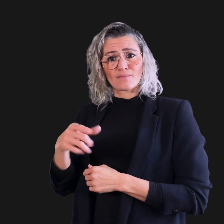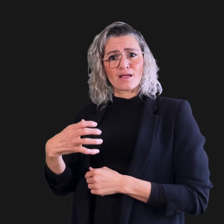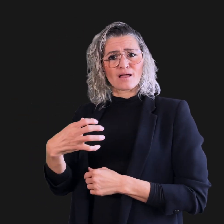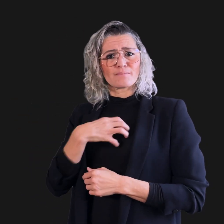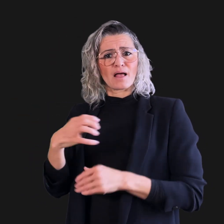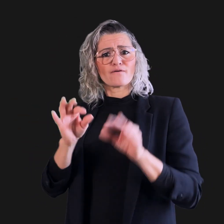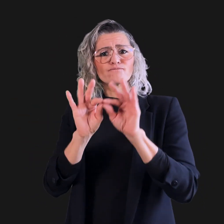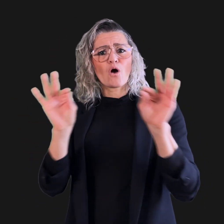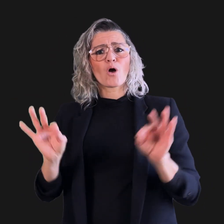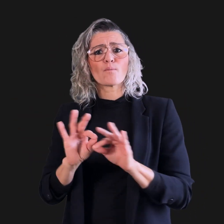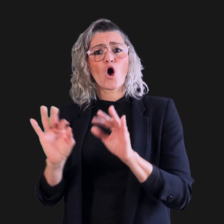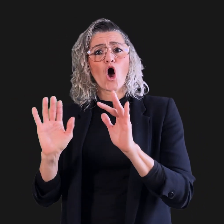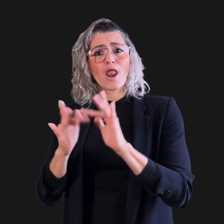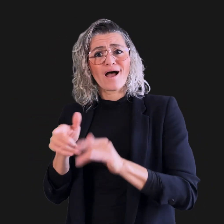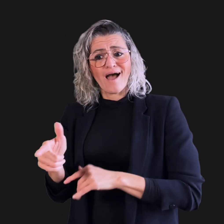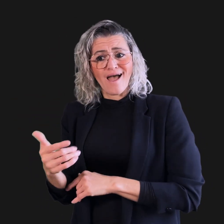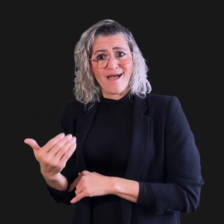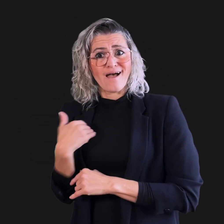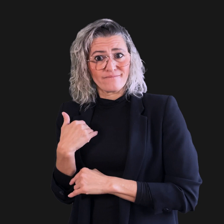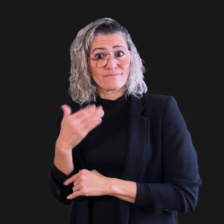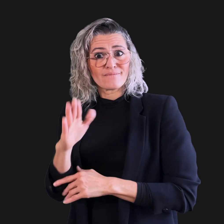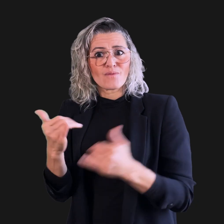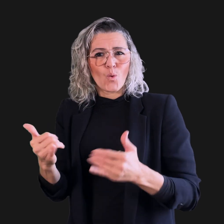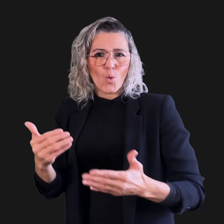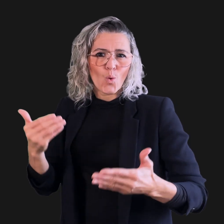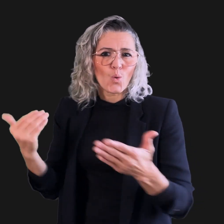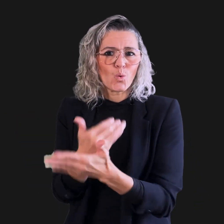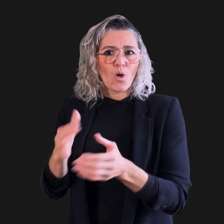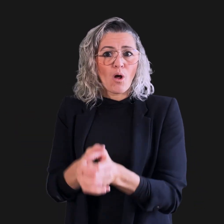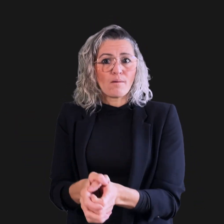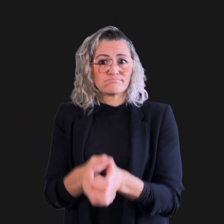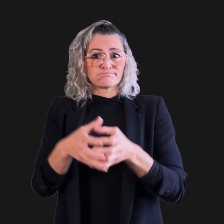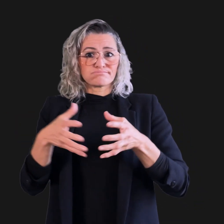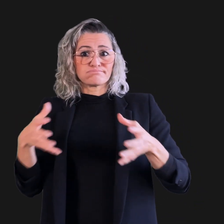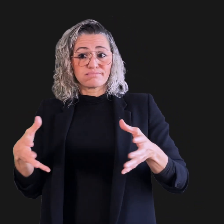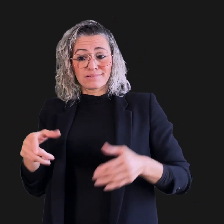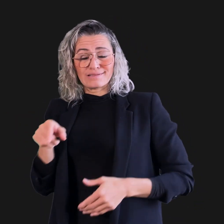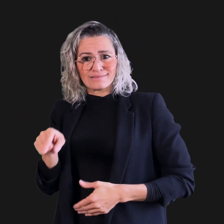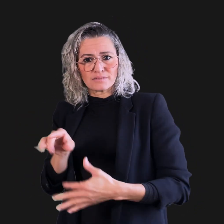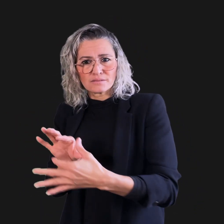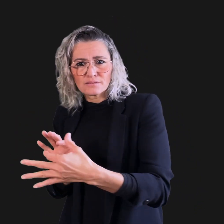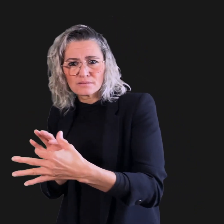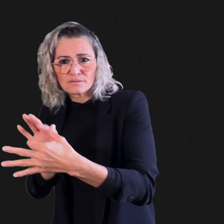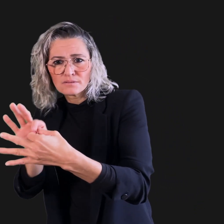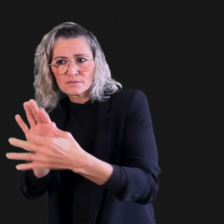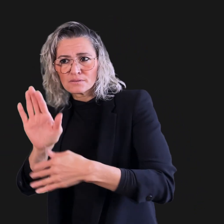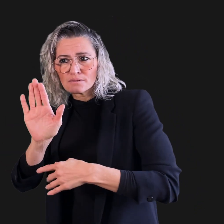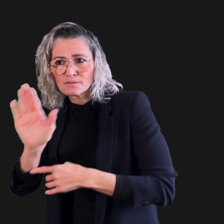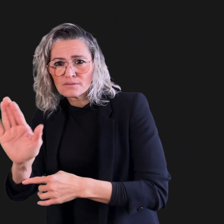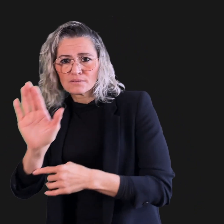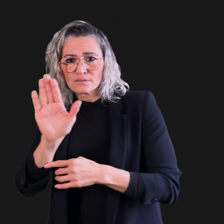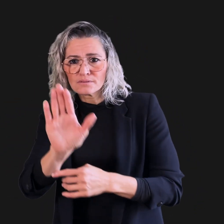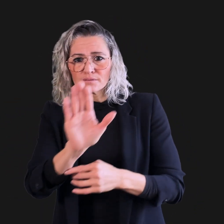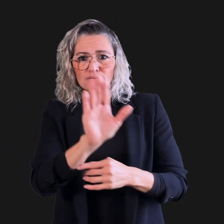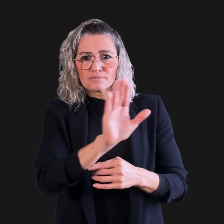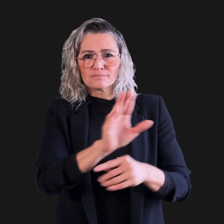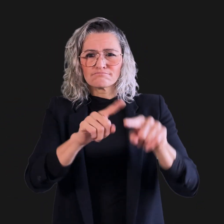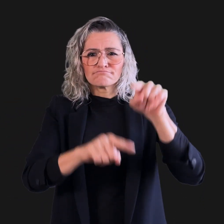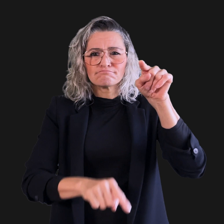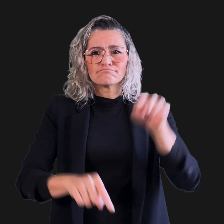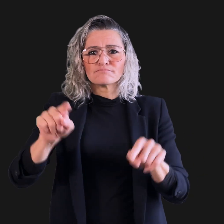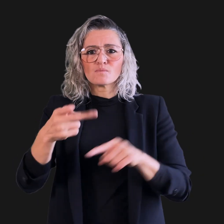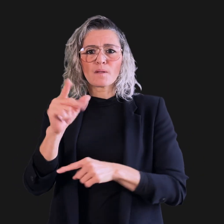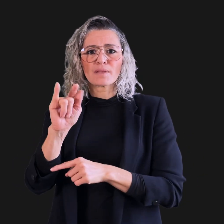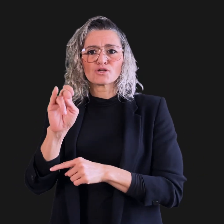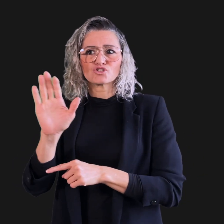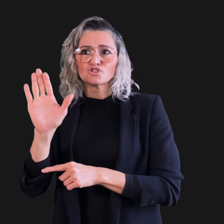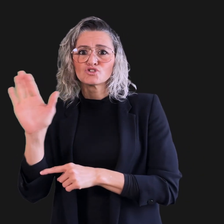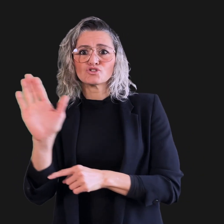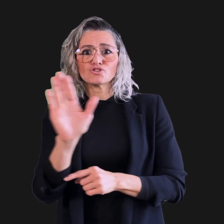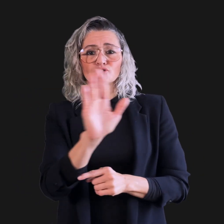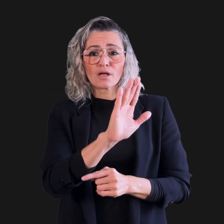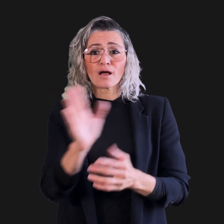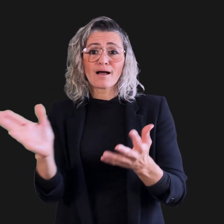A demographic data survey is now linked to the new expanded online complaint form.